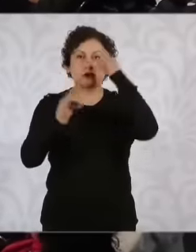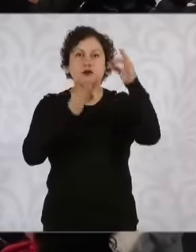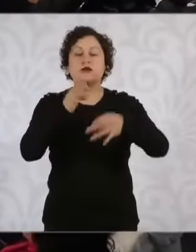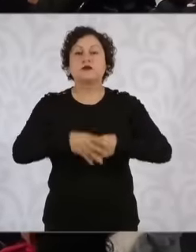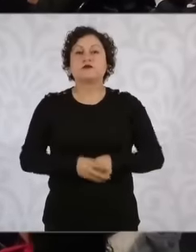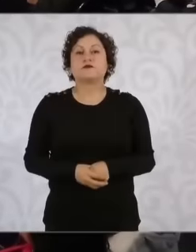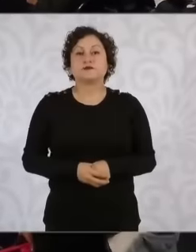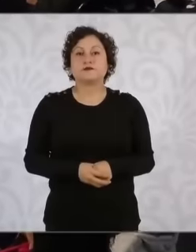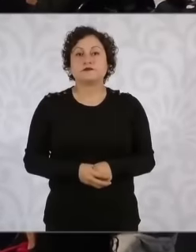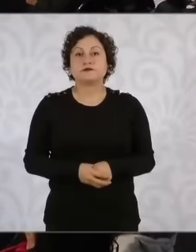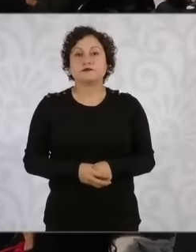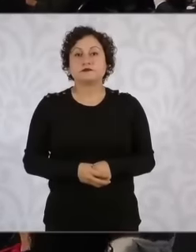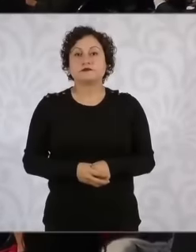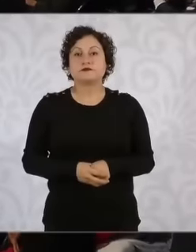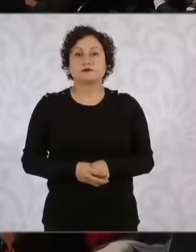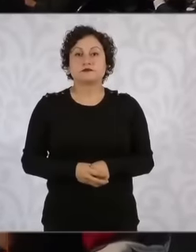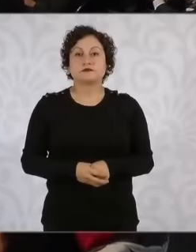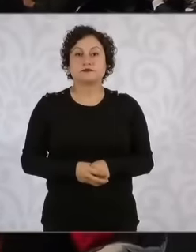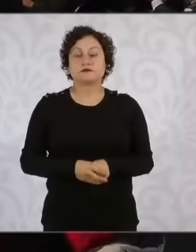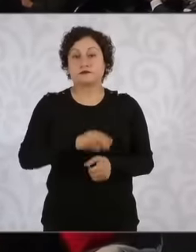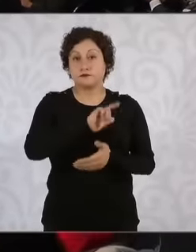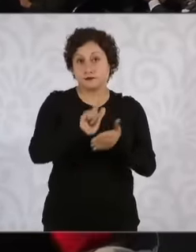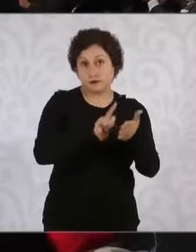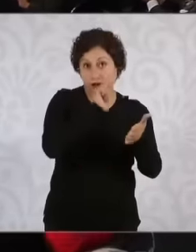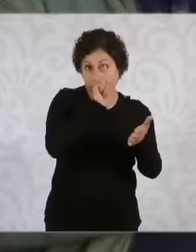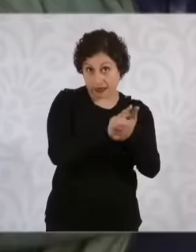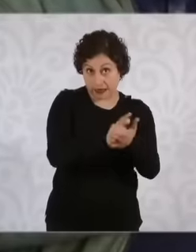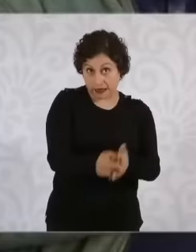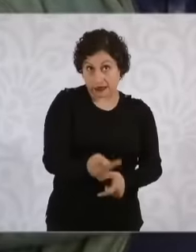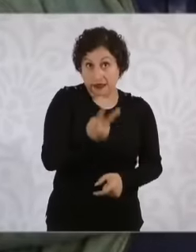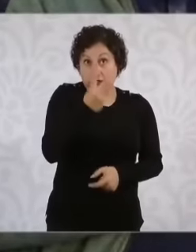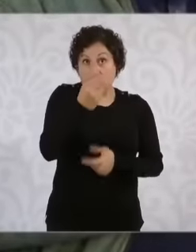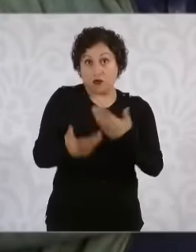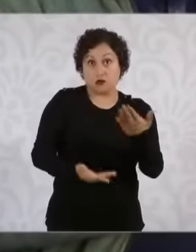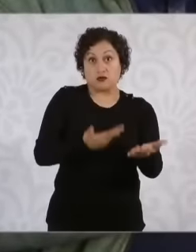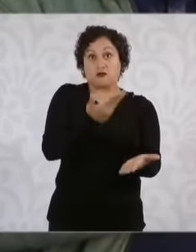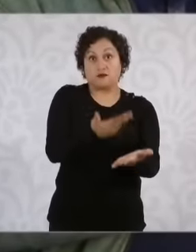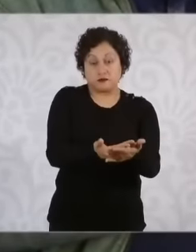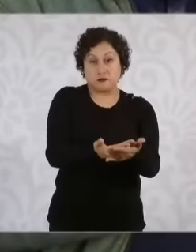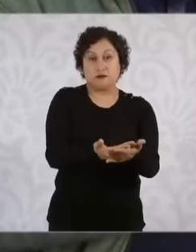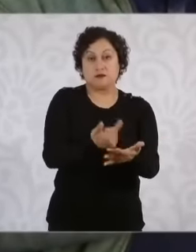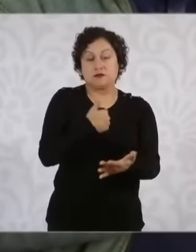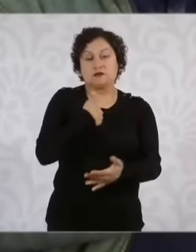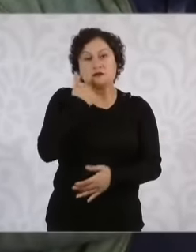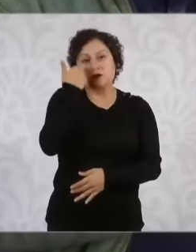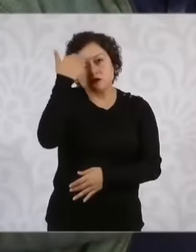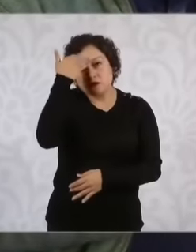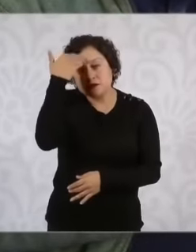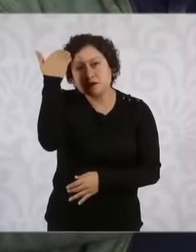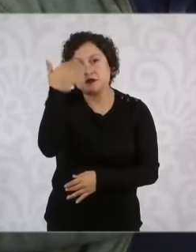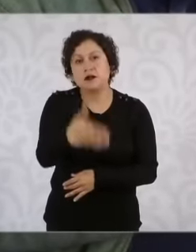initiative these bills, know if they have told us that there is a period where